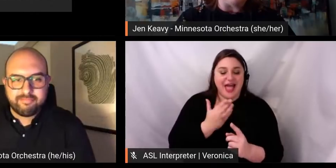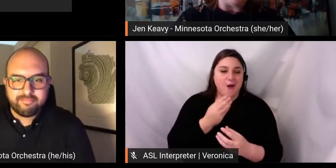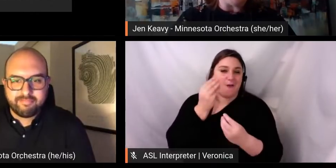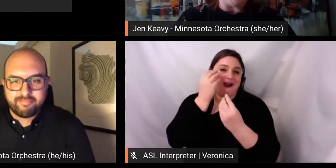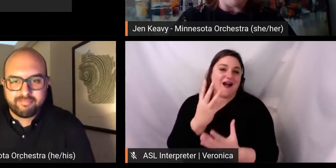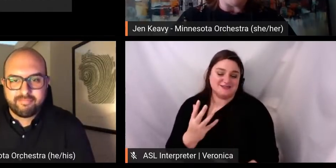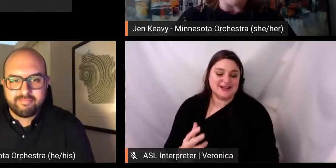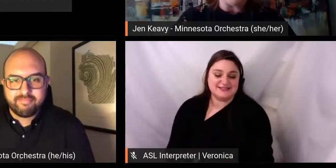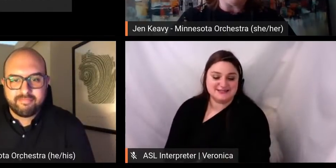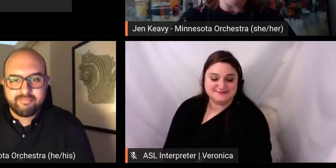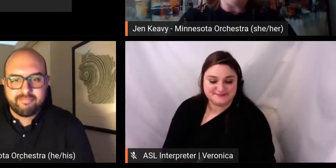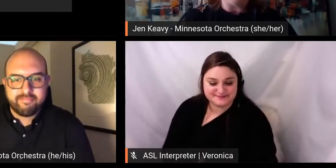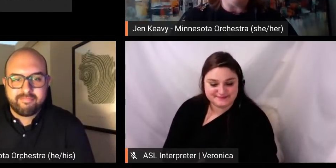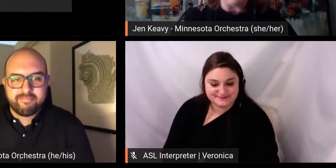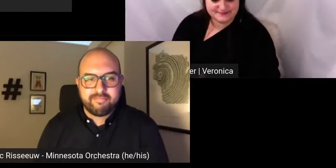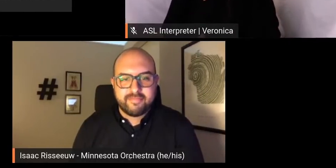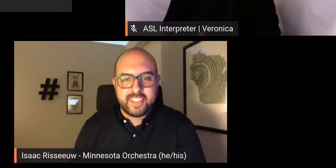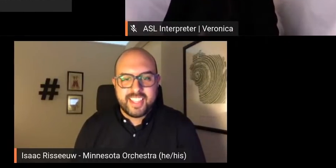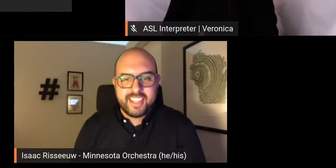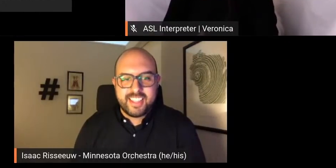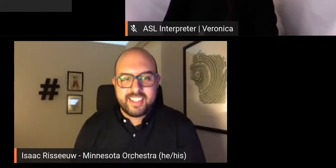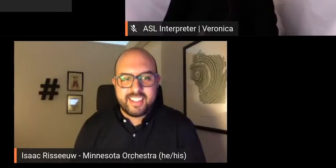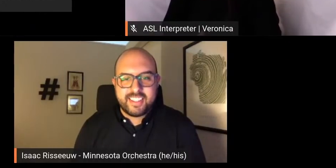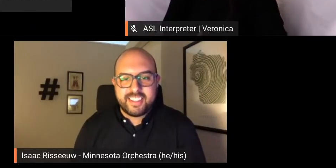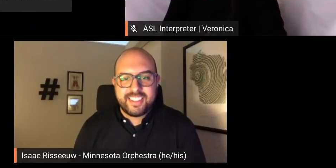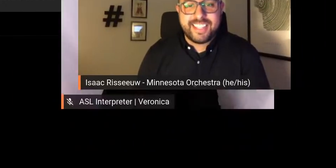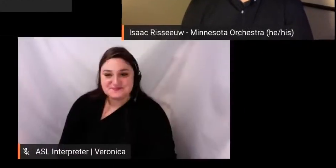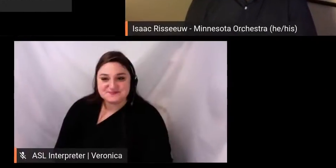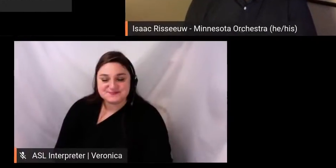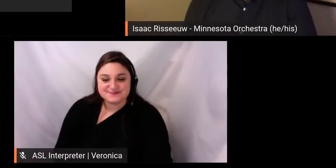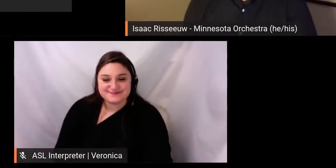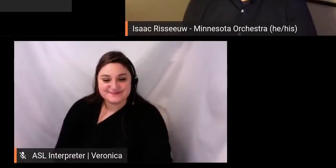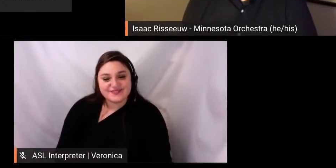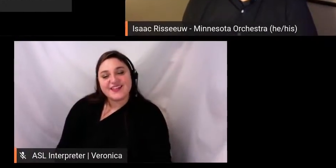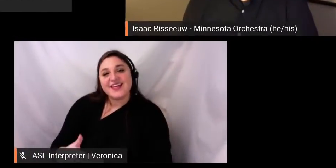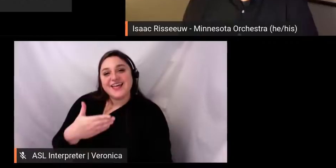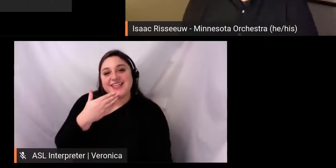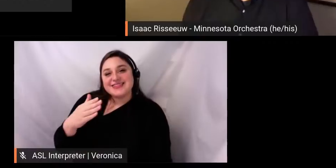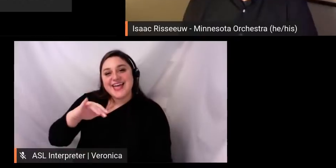as well as engagement metrics. ISAAC RISSEEUW: Thanks, Jen! My name is